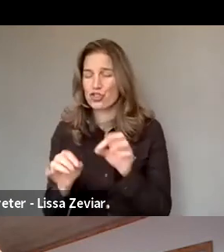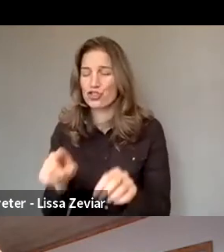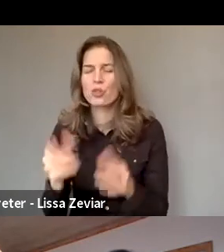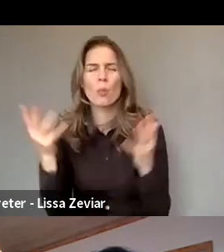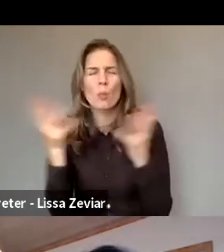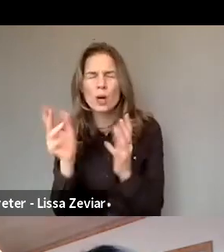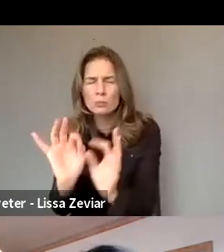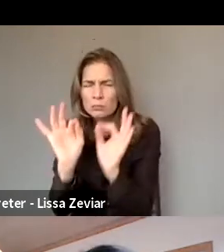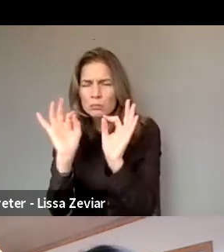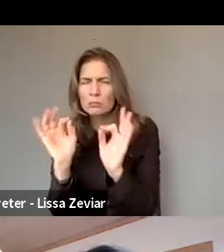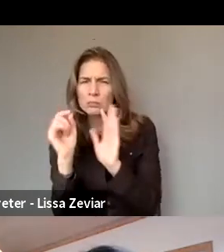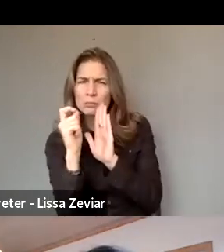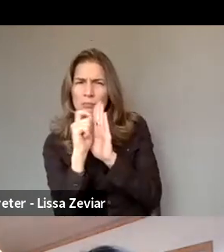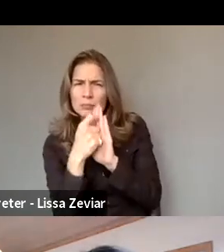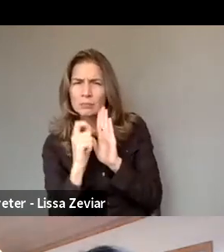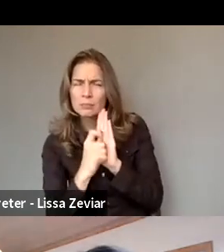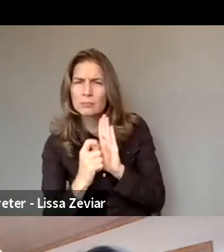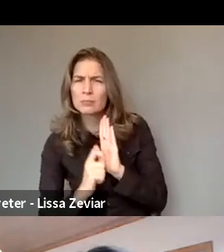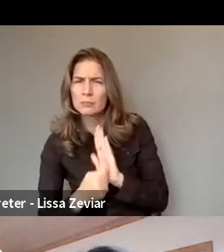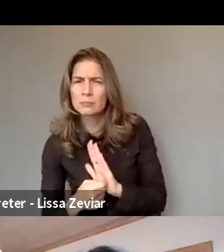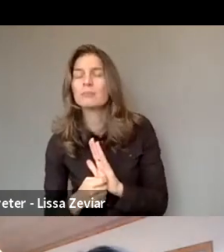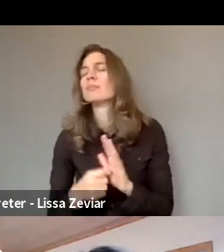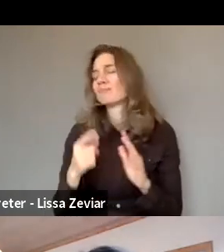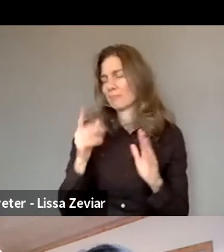that we’ll need to keep in mind when drafting the strategy